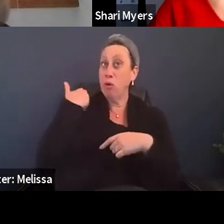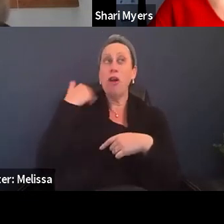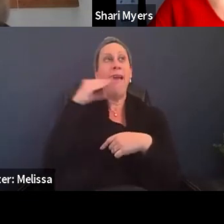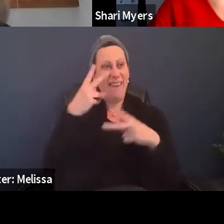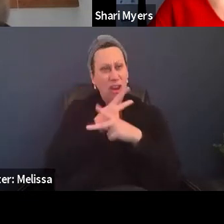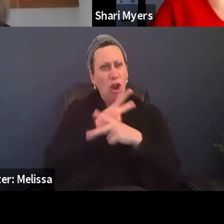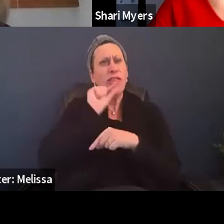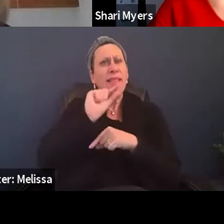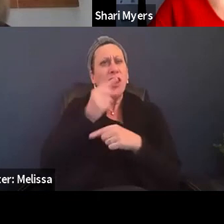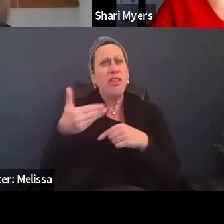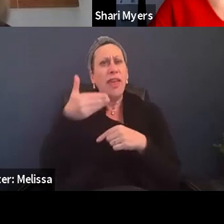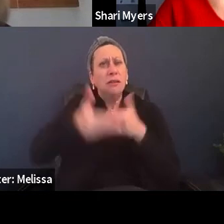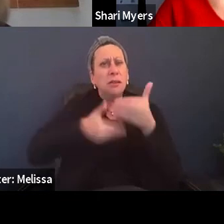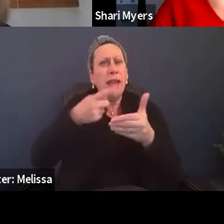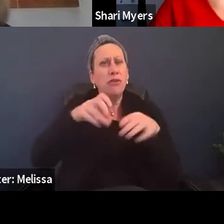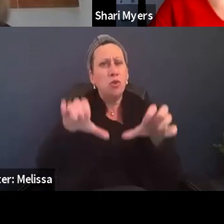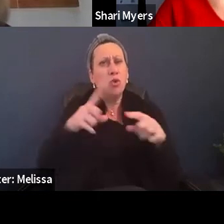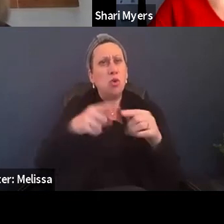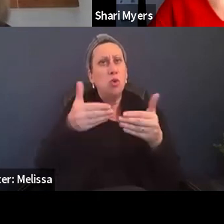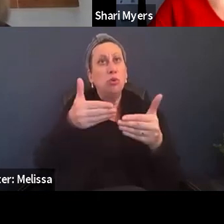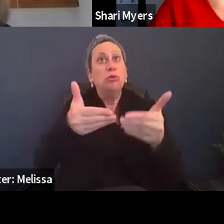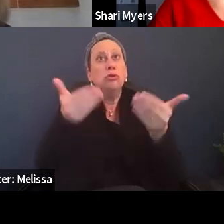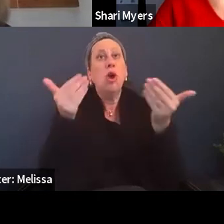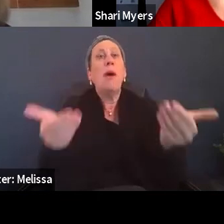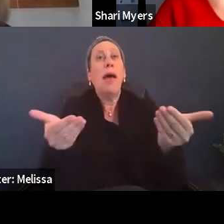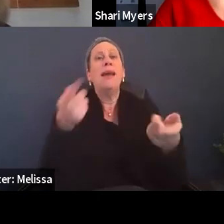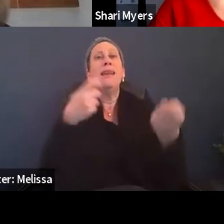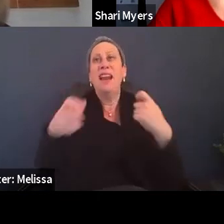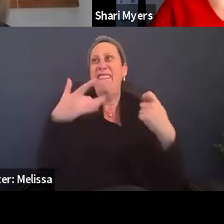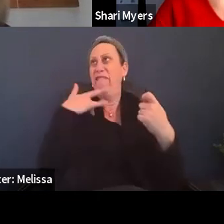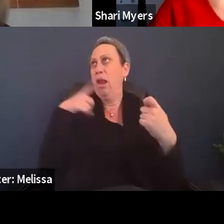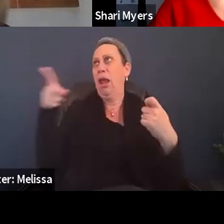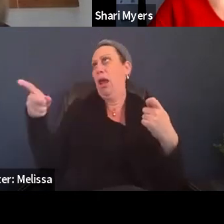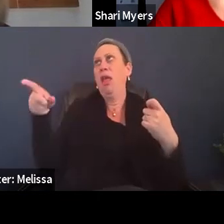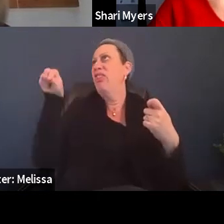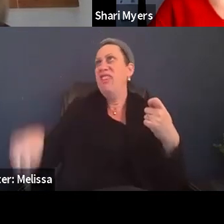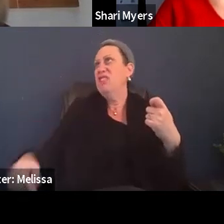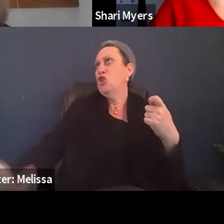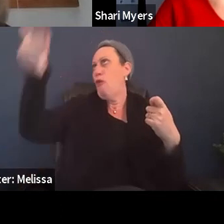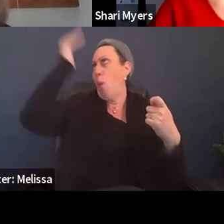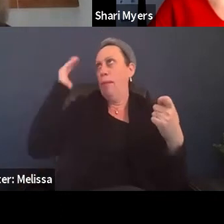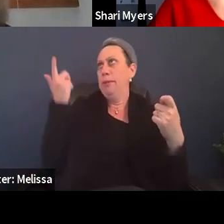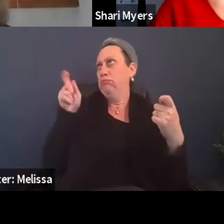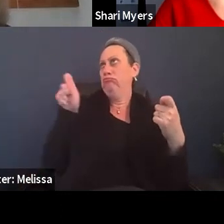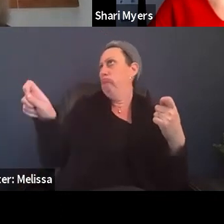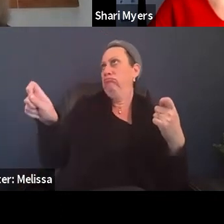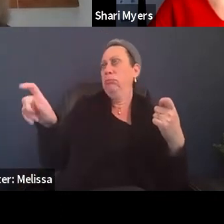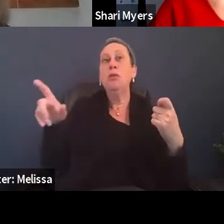to take to go forward rather than looking at it as an absolutely overwhelming situation.